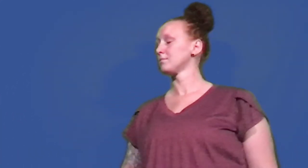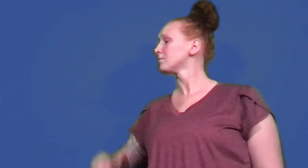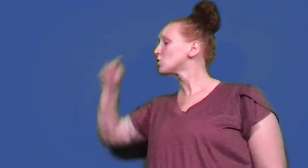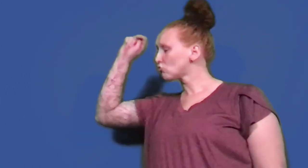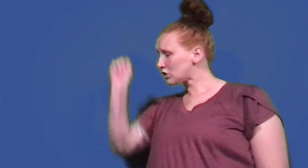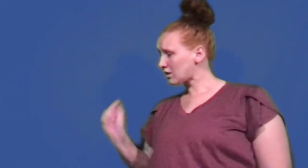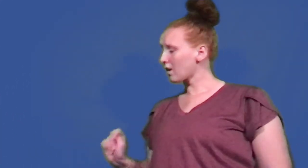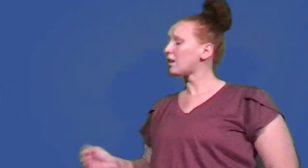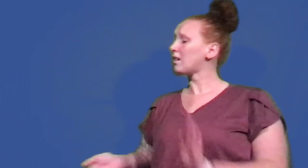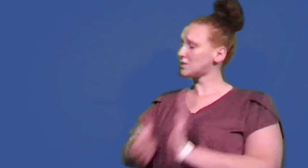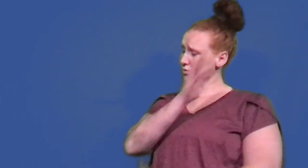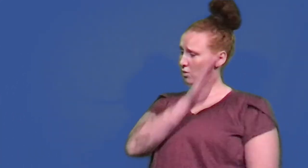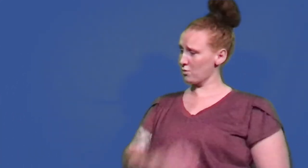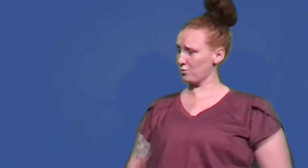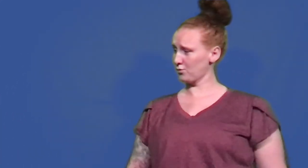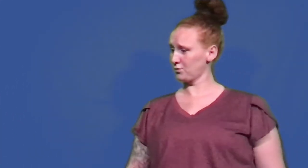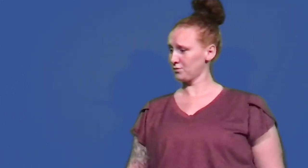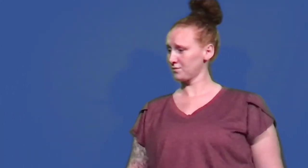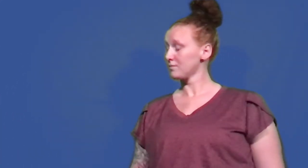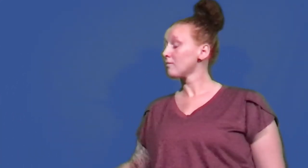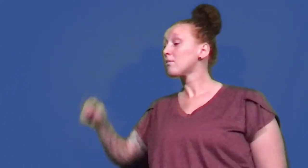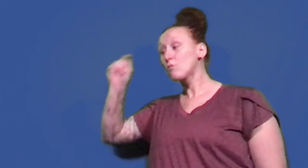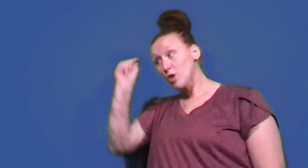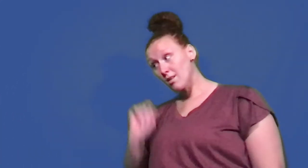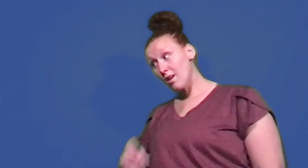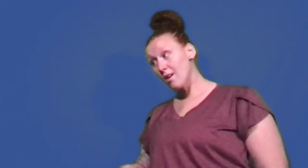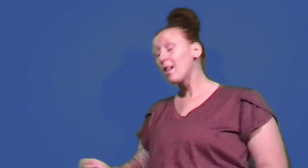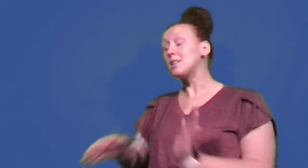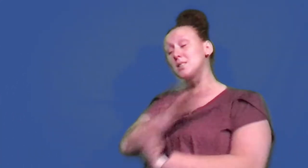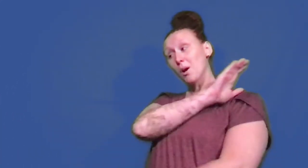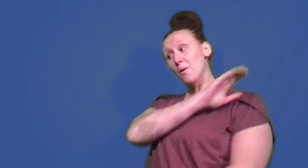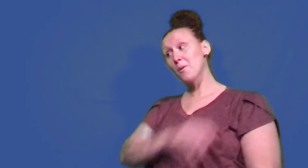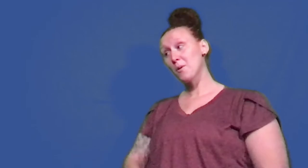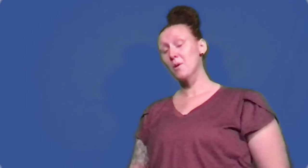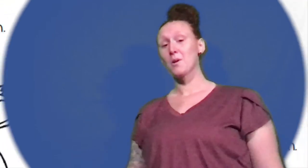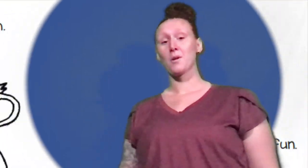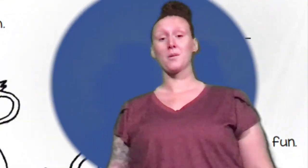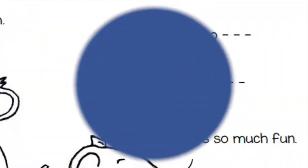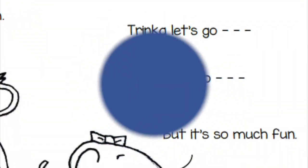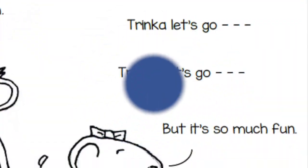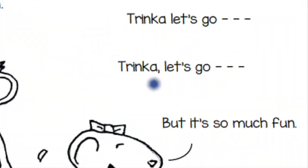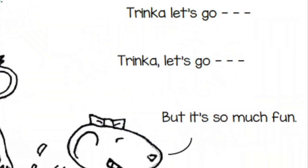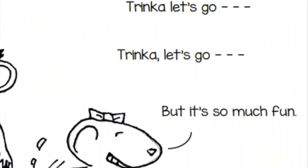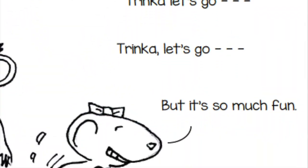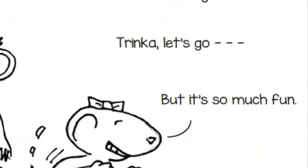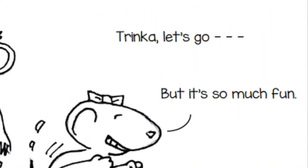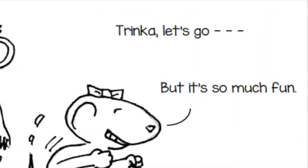Trinka let's go. Trinka let's go.